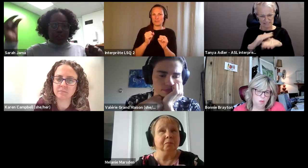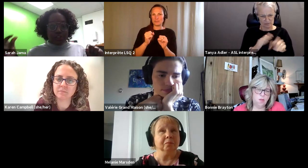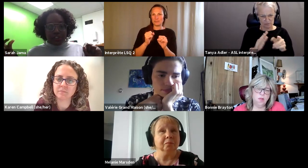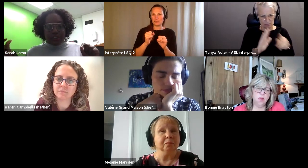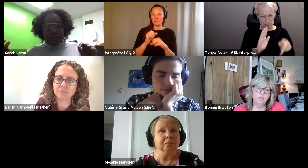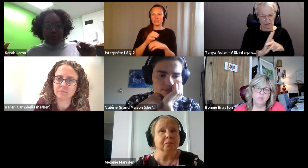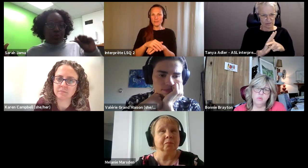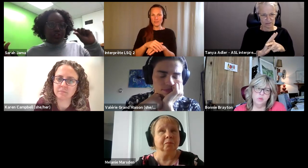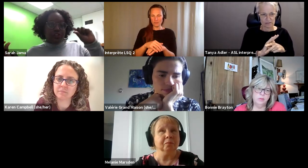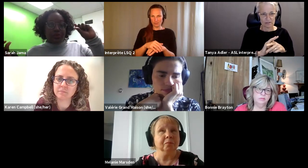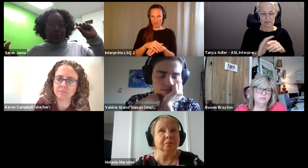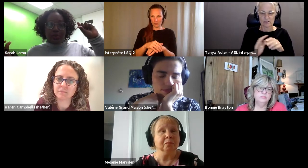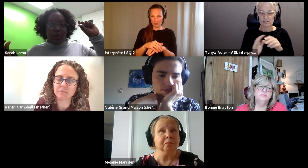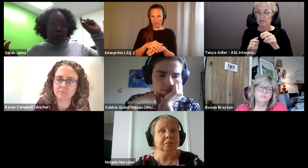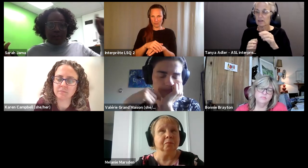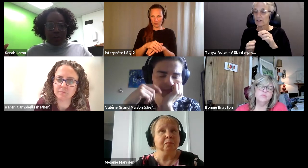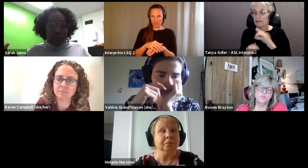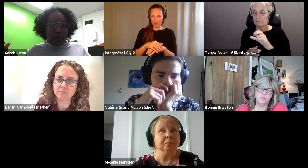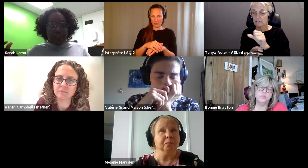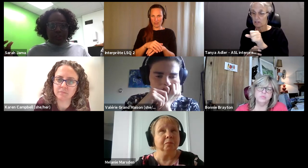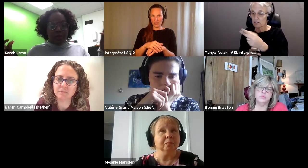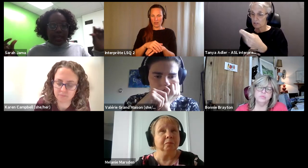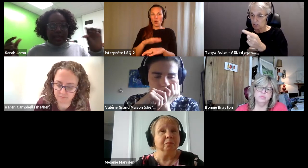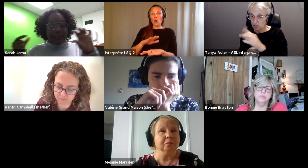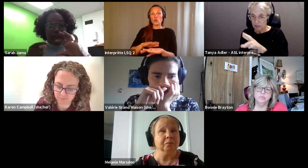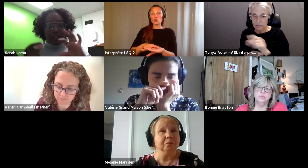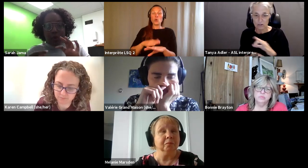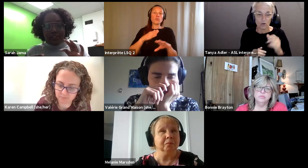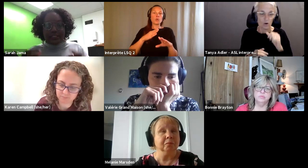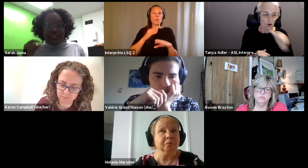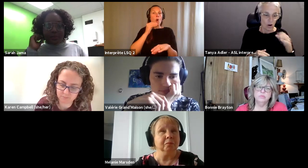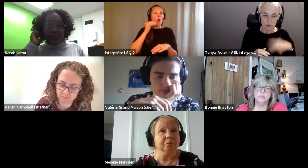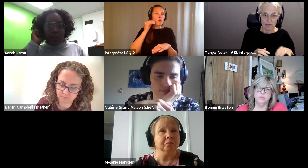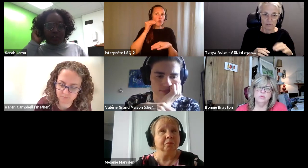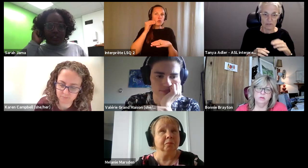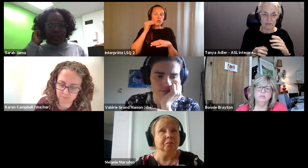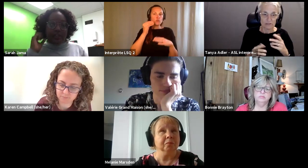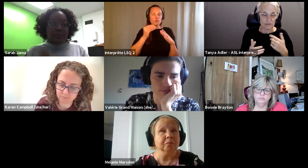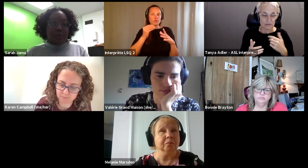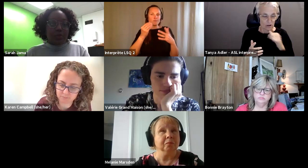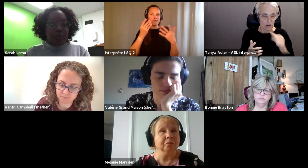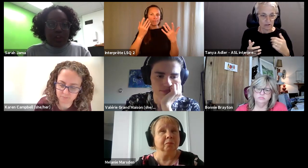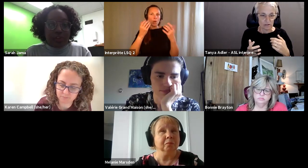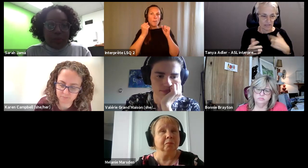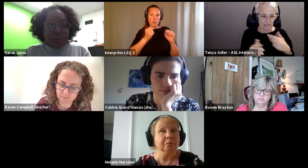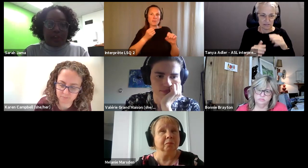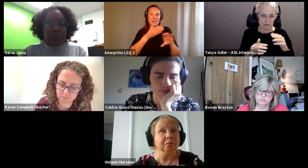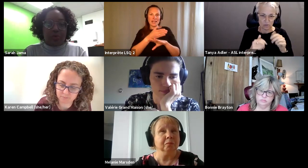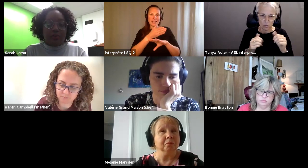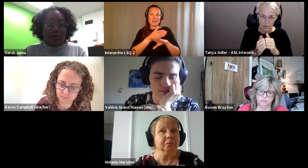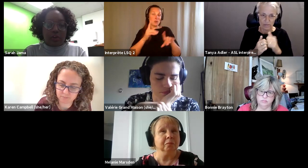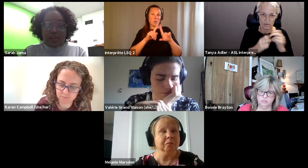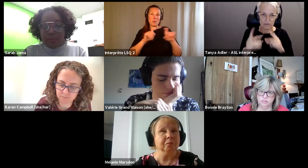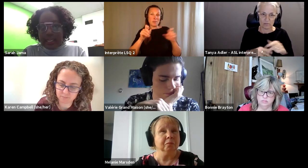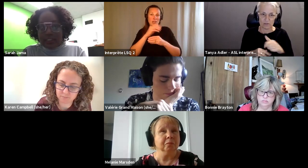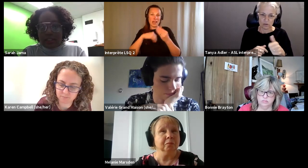Sarah Jama: Whether it's through our shelter systems or it's through whatever nonprofits you work at create nuance accessibility policy that's built with people that you work for in mind.